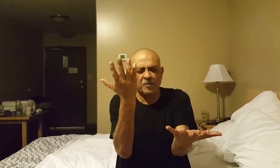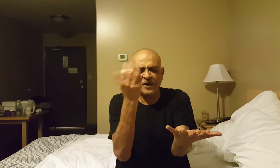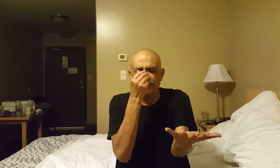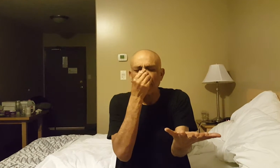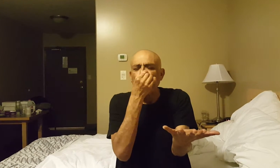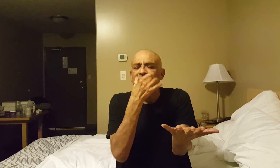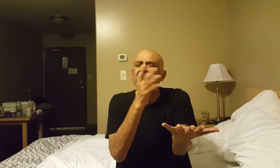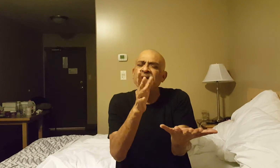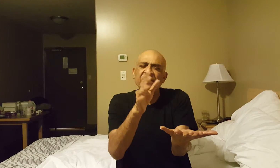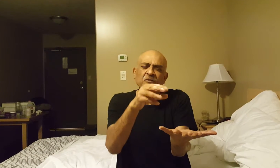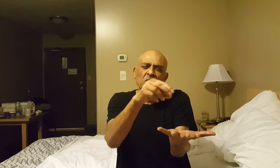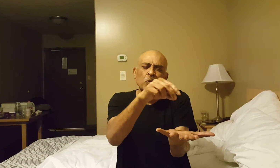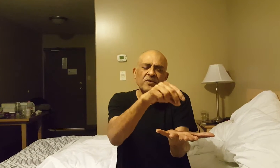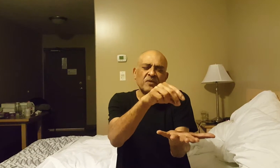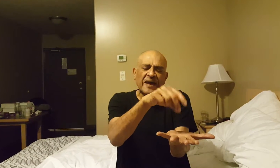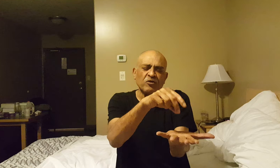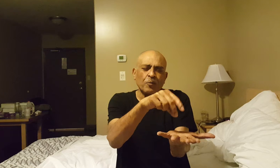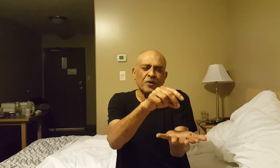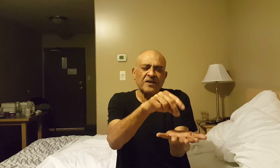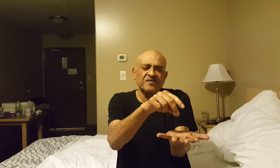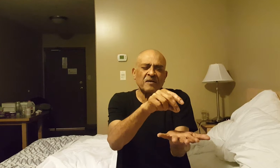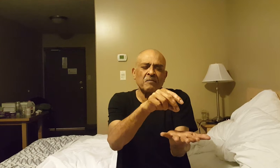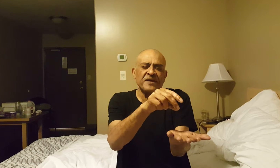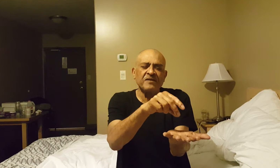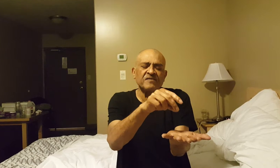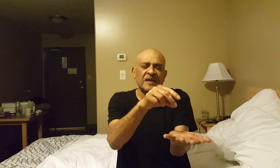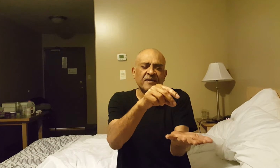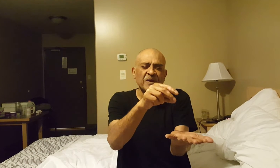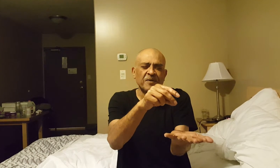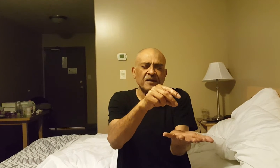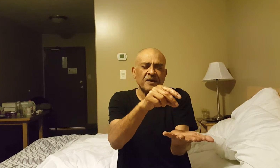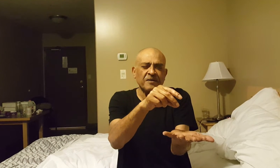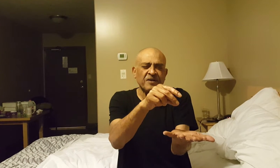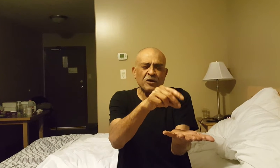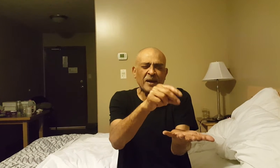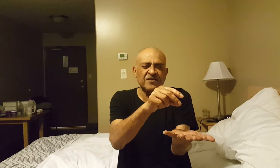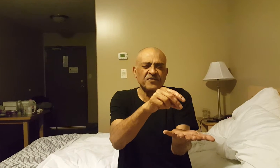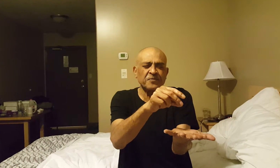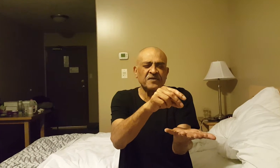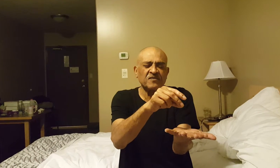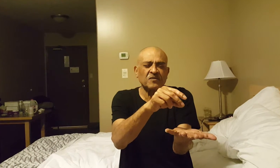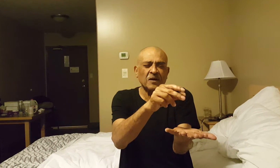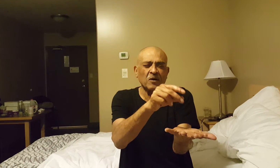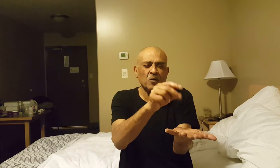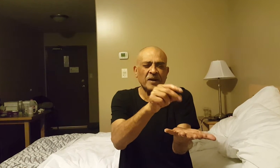perhaps. In any case, with that you put in some means, like maybe a radioactive substance, where